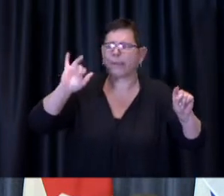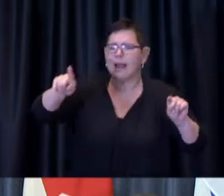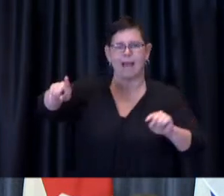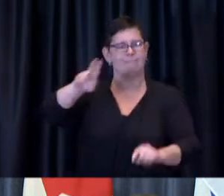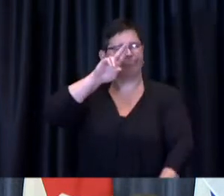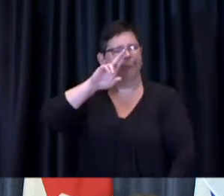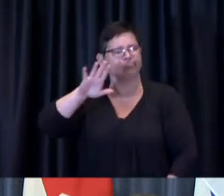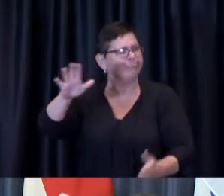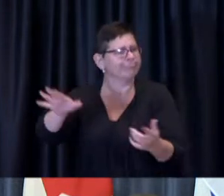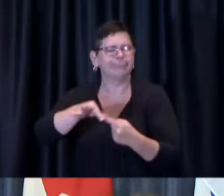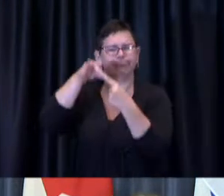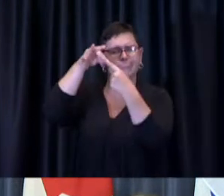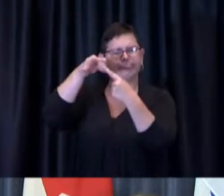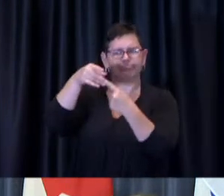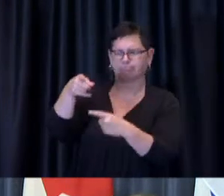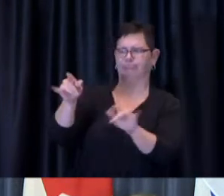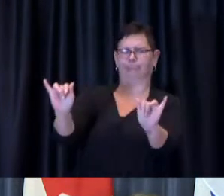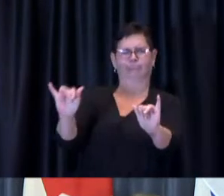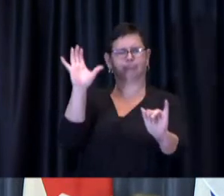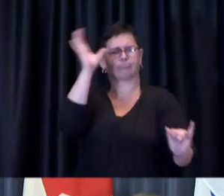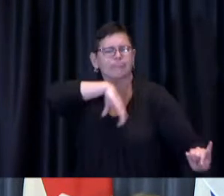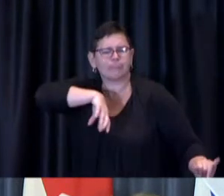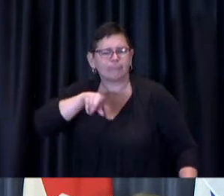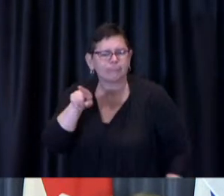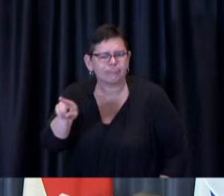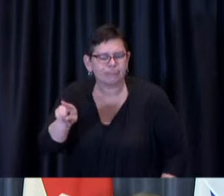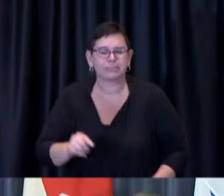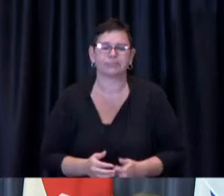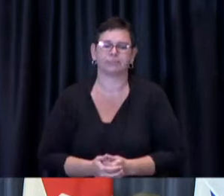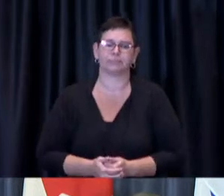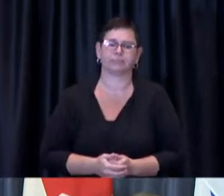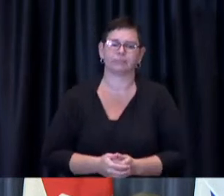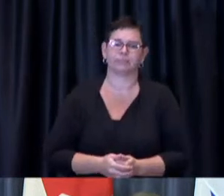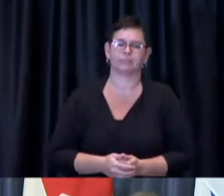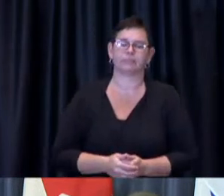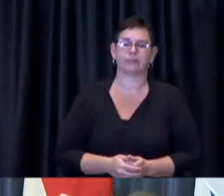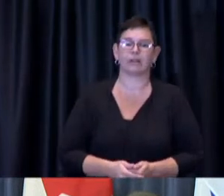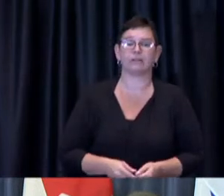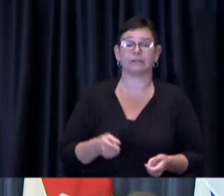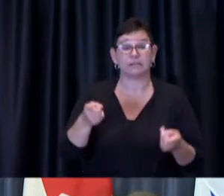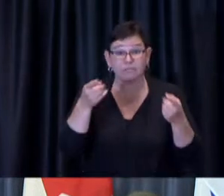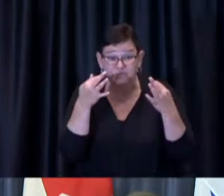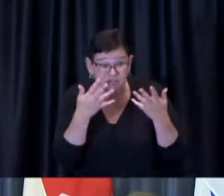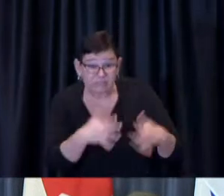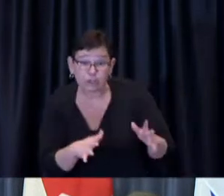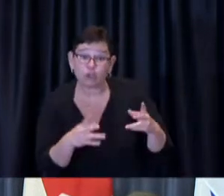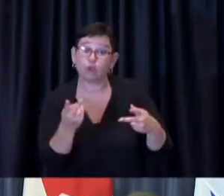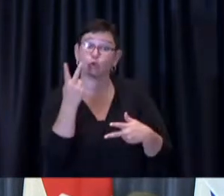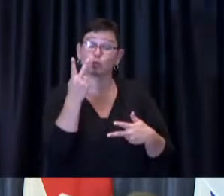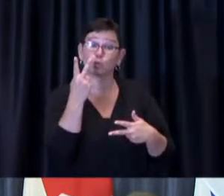The second is to remember a person with breakthrough infection almost never gets seriously sick.